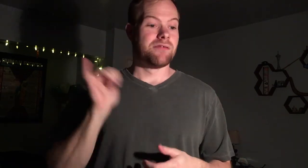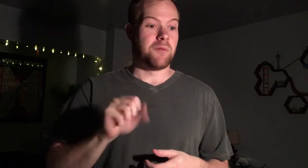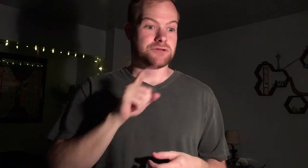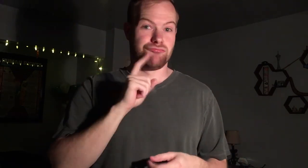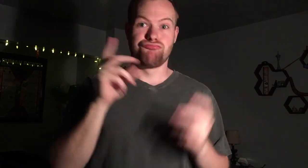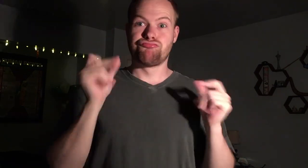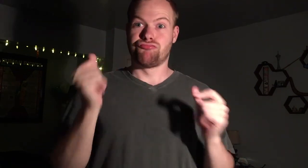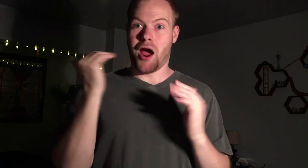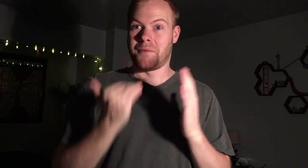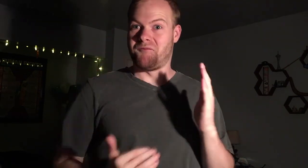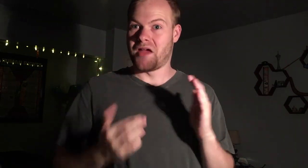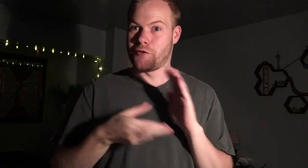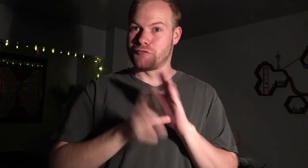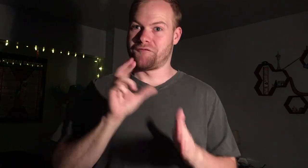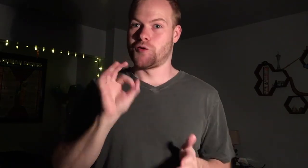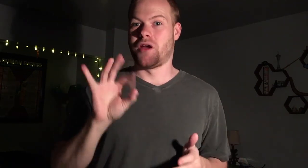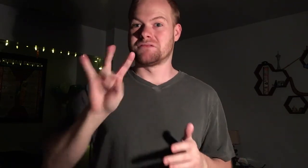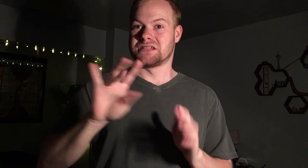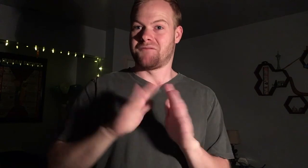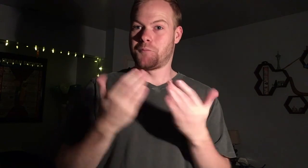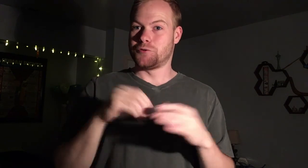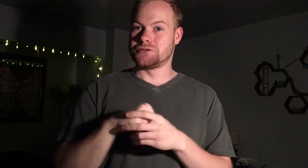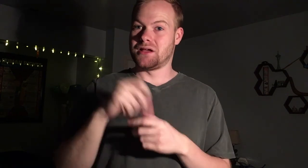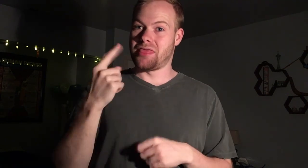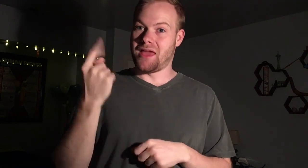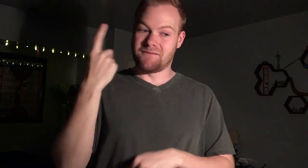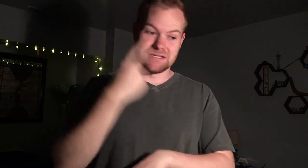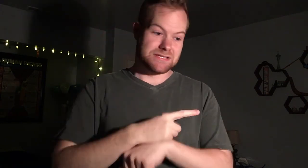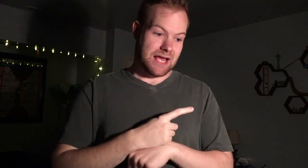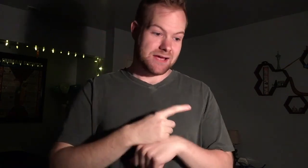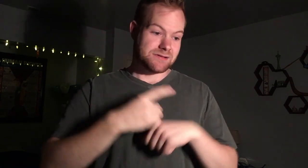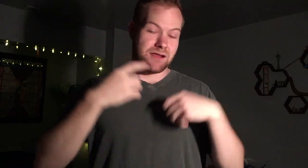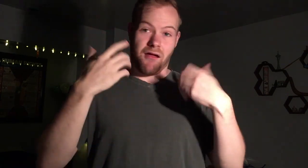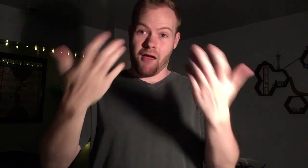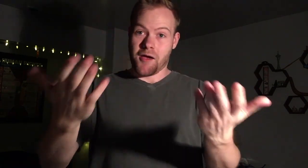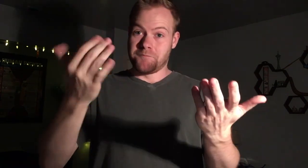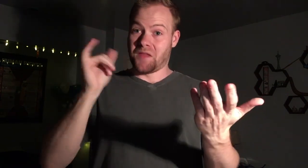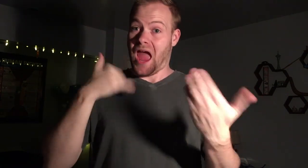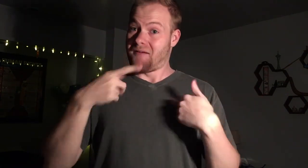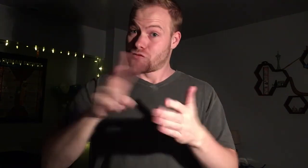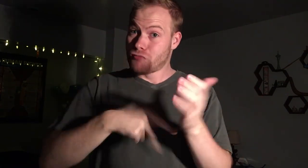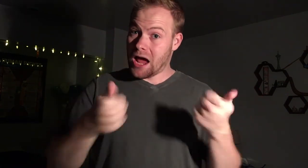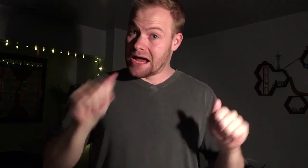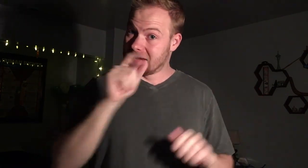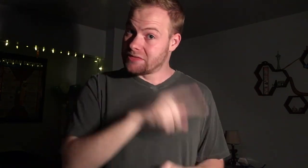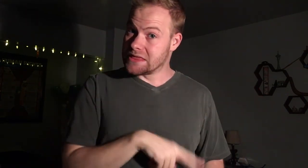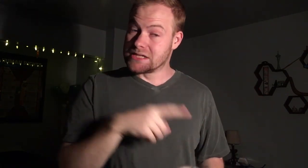That was a rapid-fire review of seven books in eleven days. Have you read any of these?